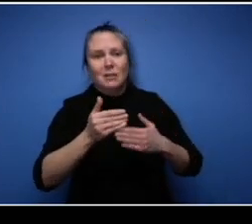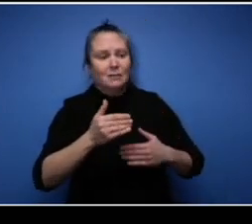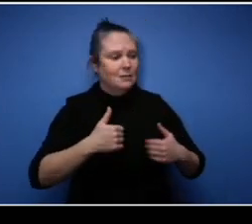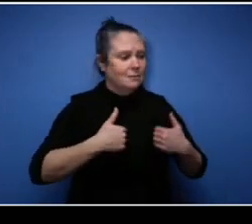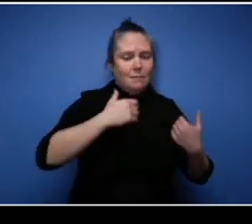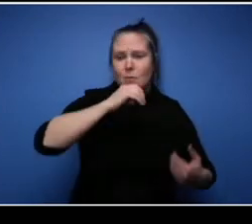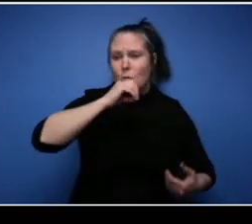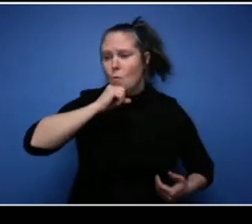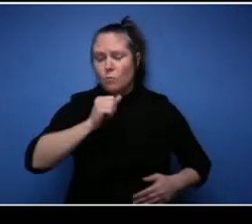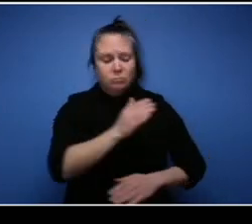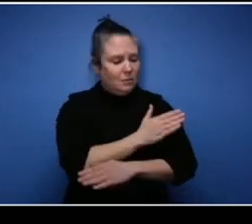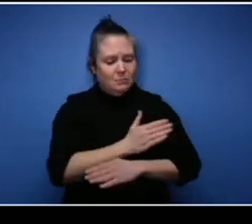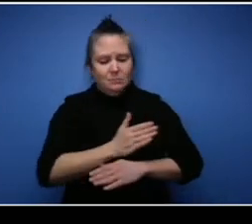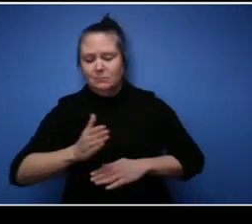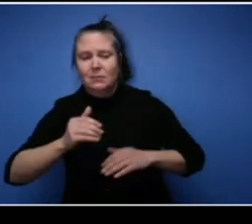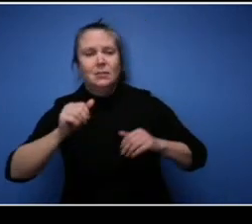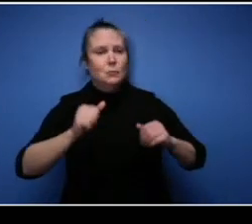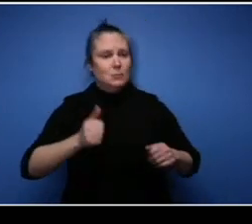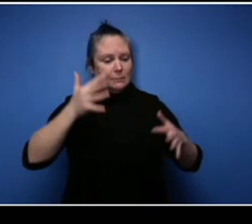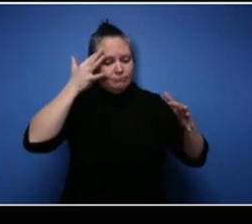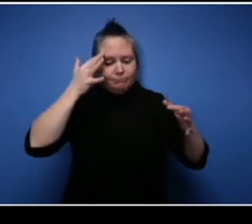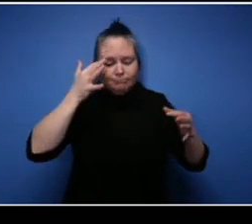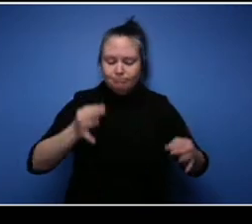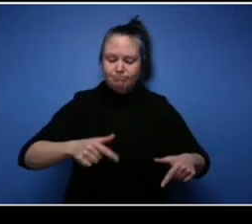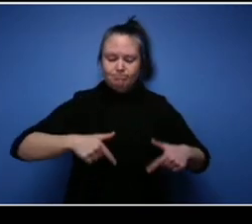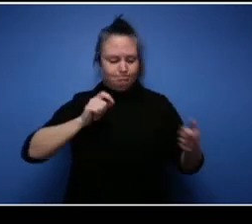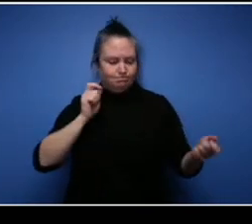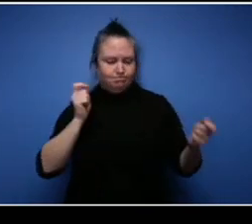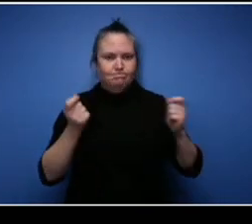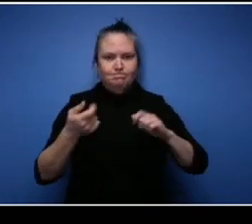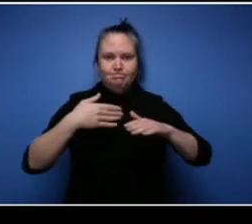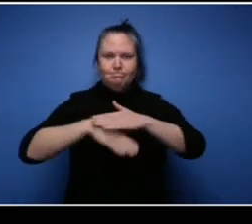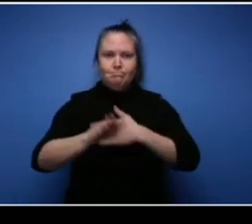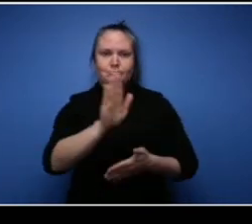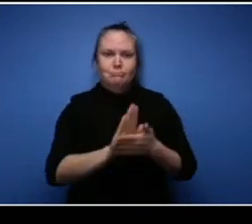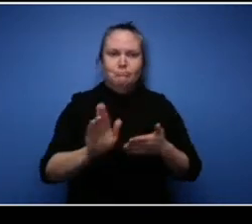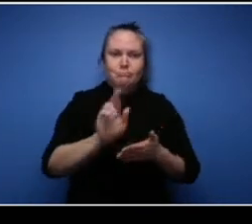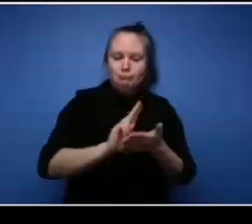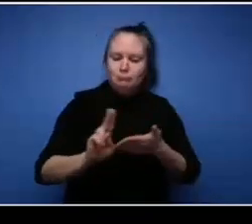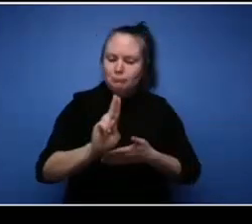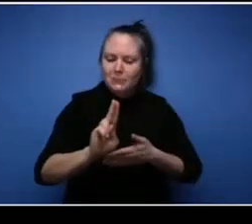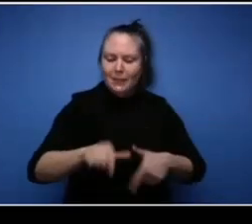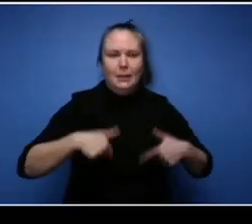you are in life so thank you so much uh my next question will be for Tia. What advice